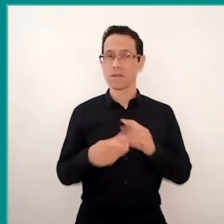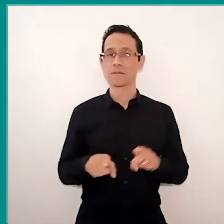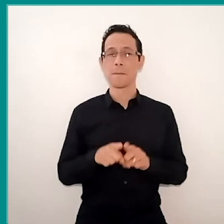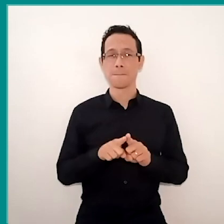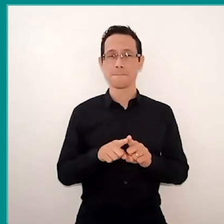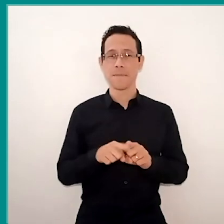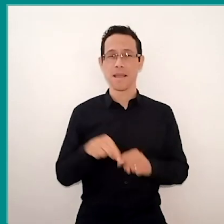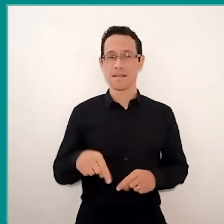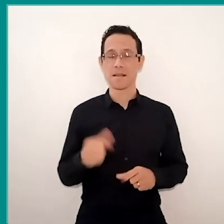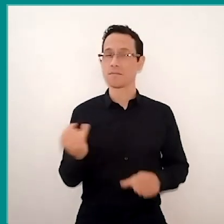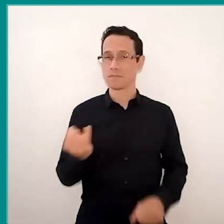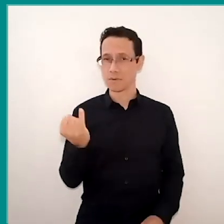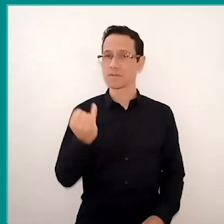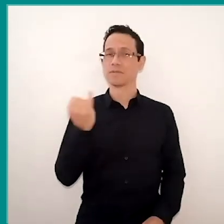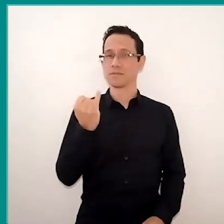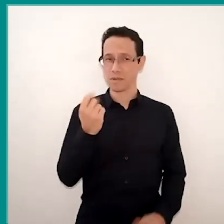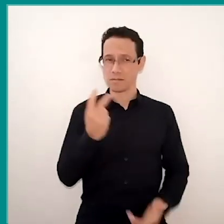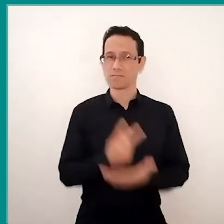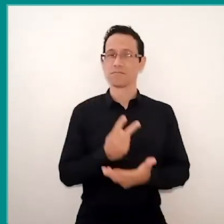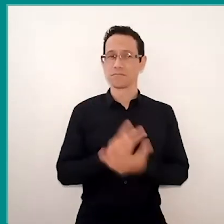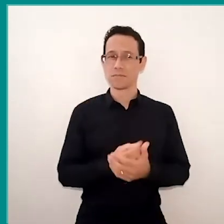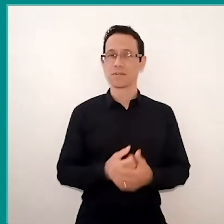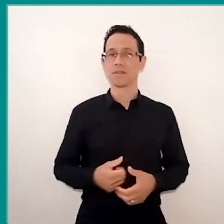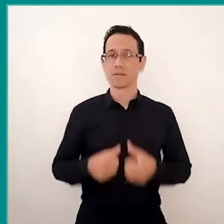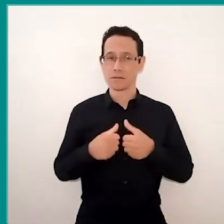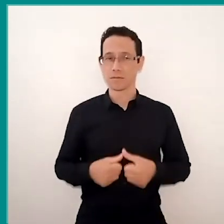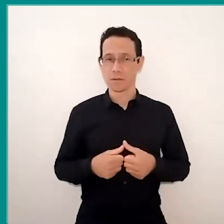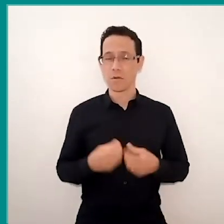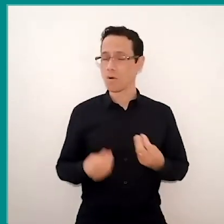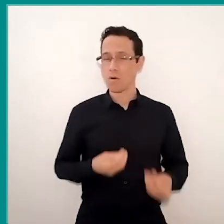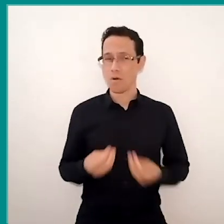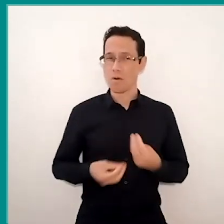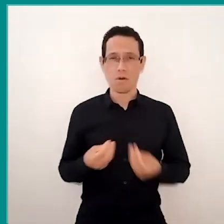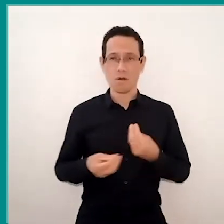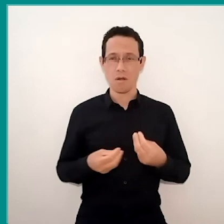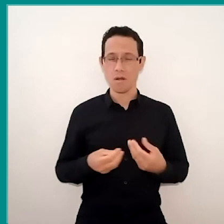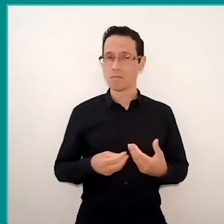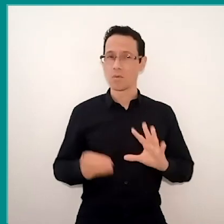which is important to people situate about it. So we are today 240 million